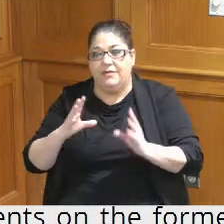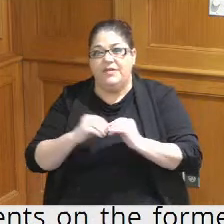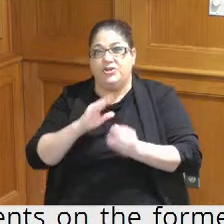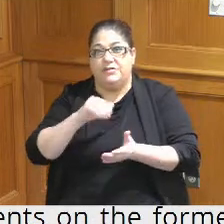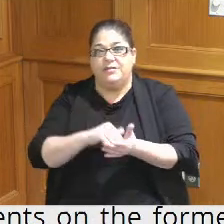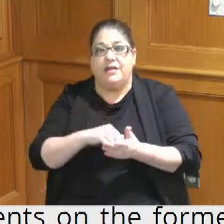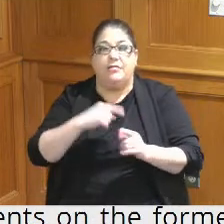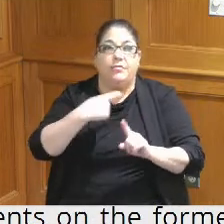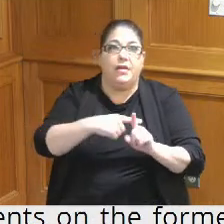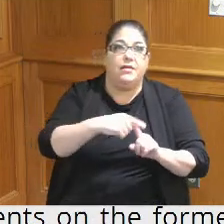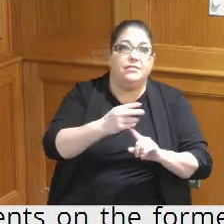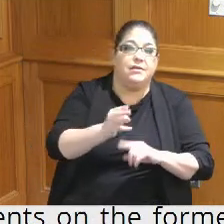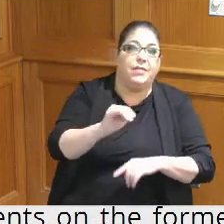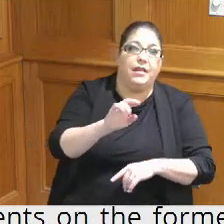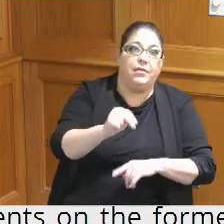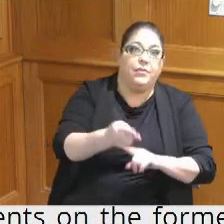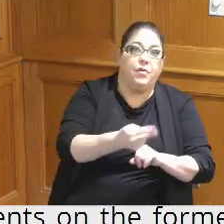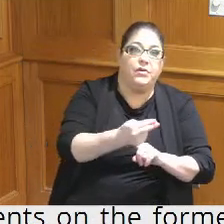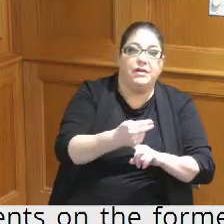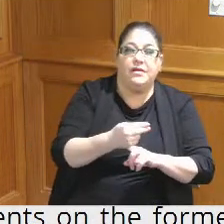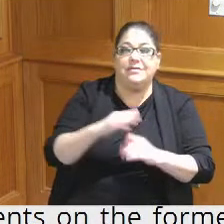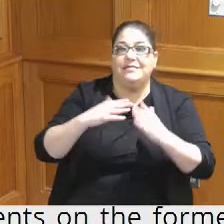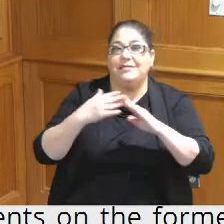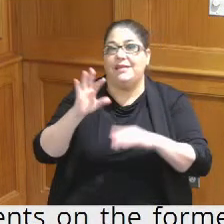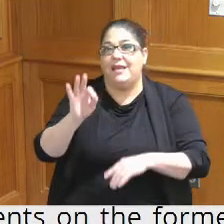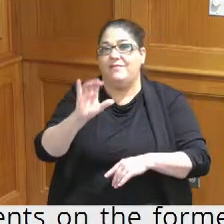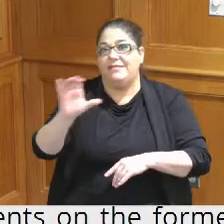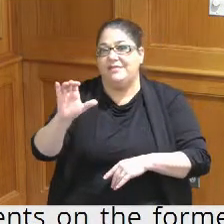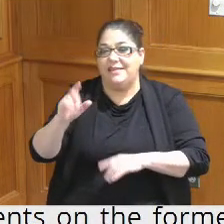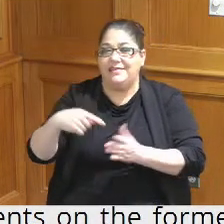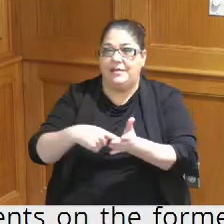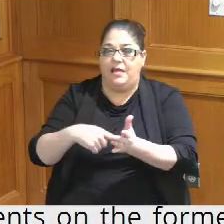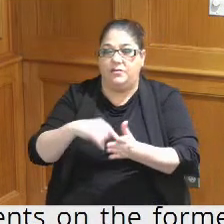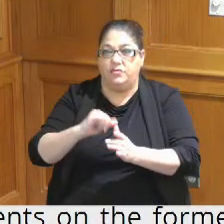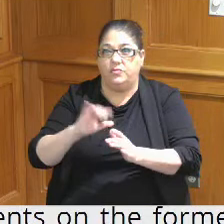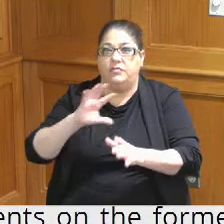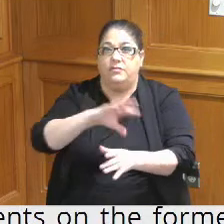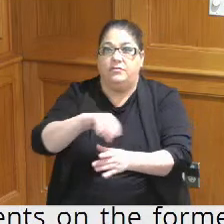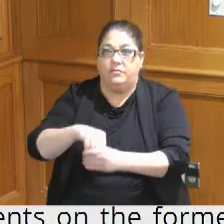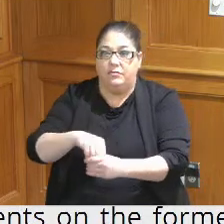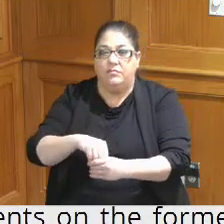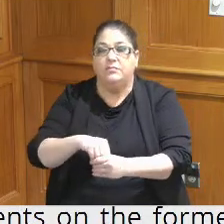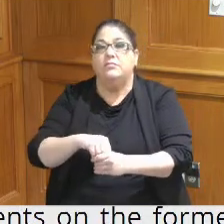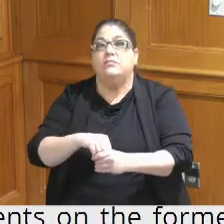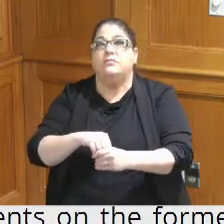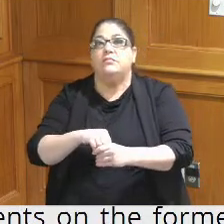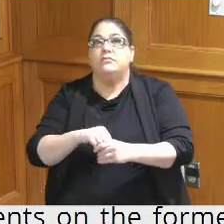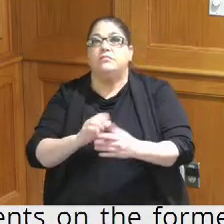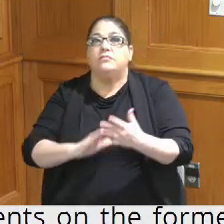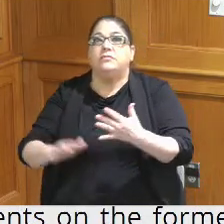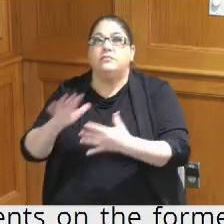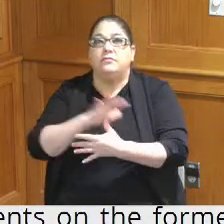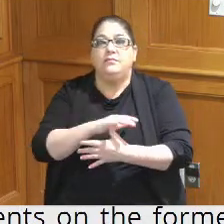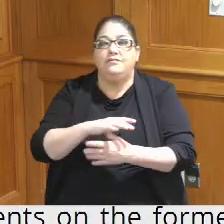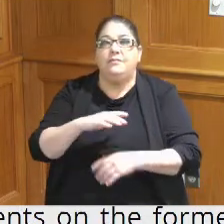Site the city's FC debt as well and reallocating the tot Revenue over a period of time to pay for